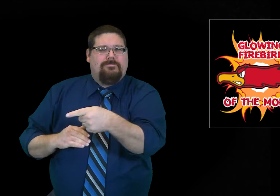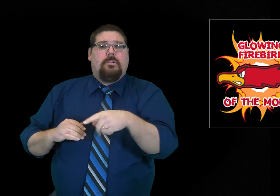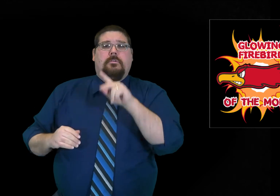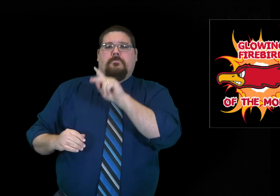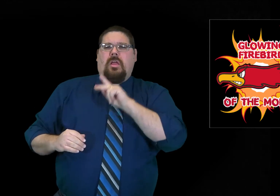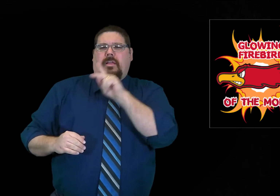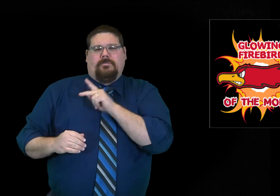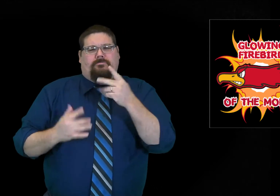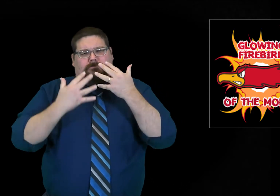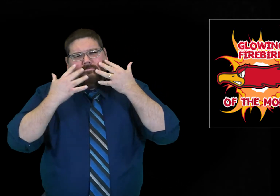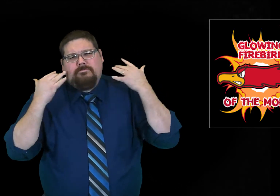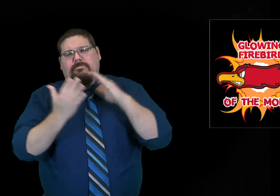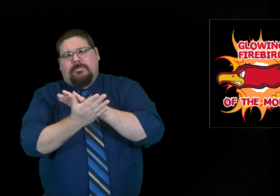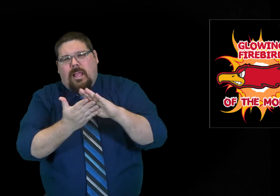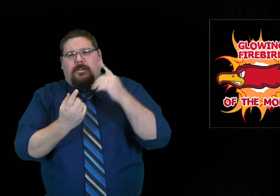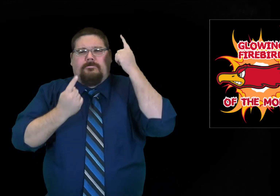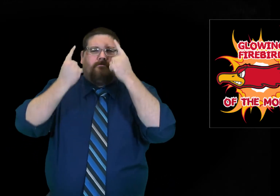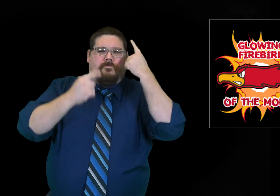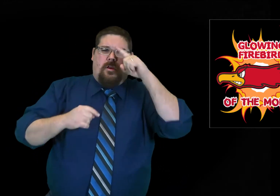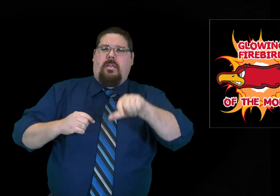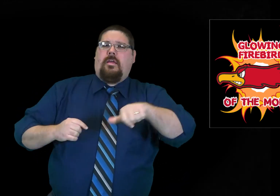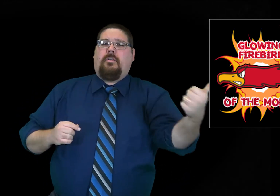Their personality is very friendly and considerate of others.